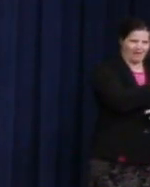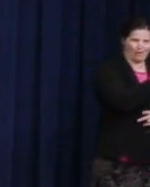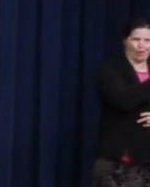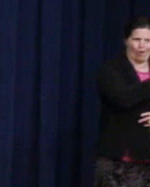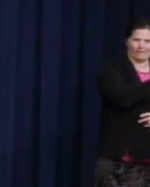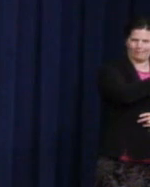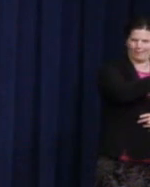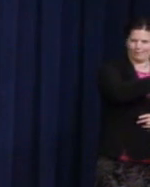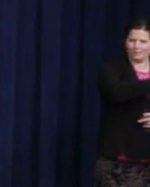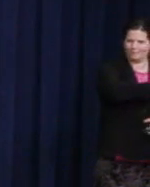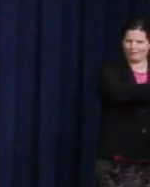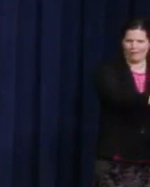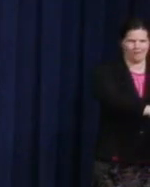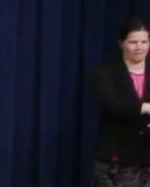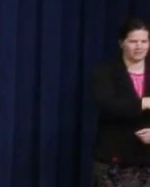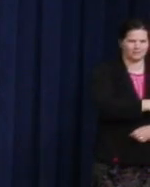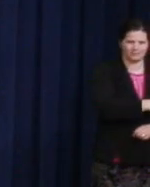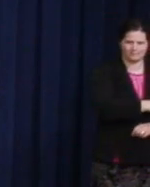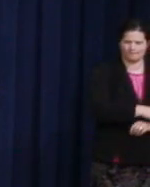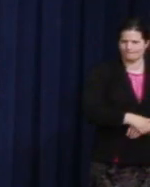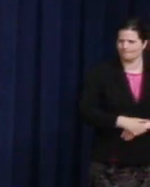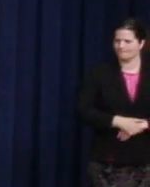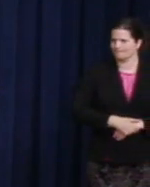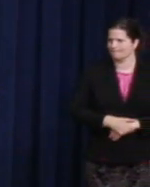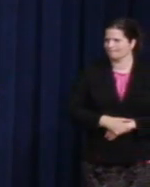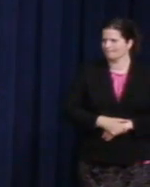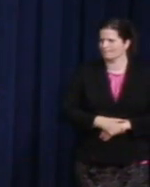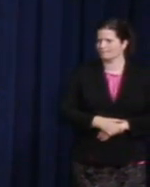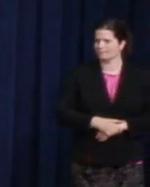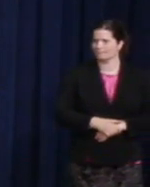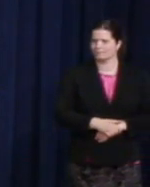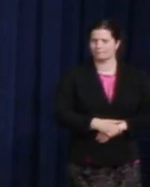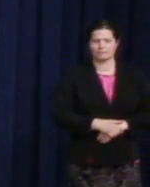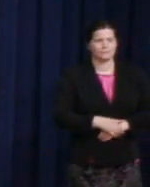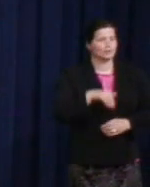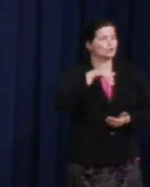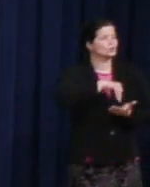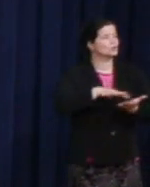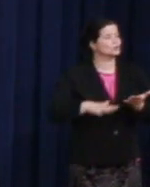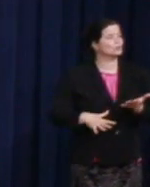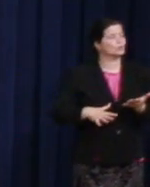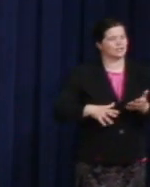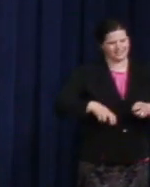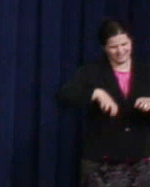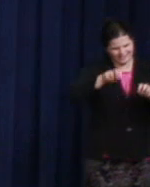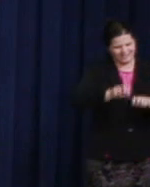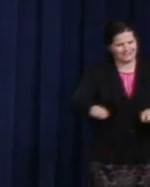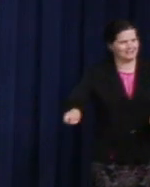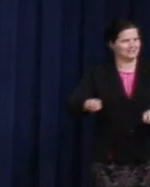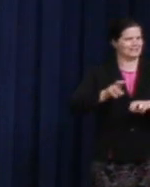Students sat in and sat down against the Vietnam War.